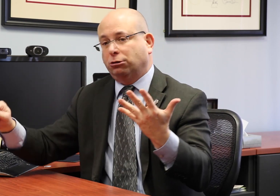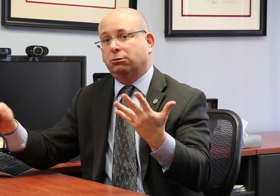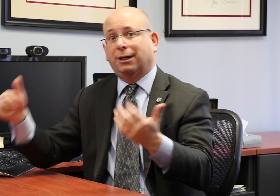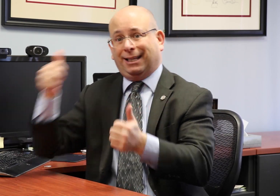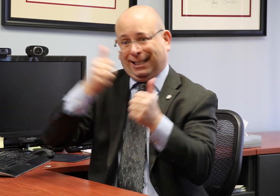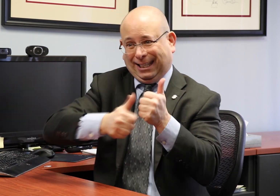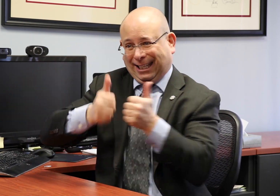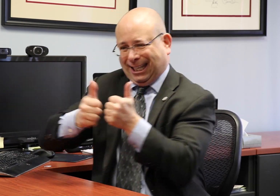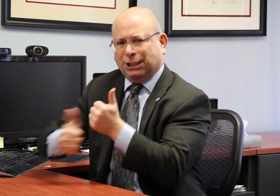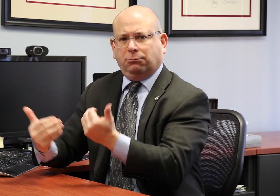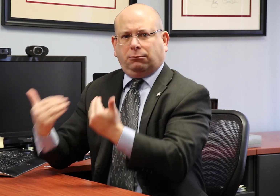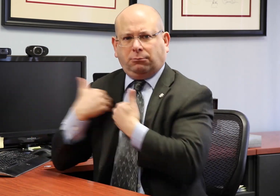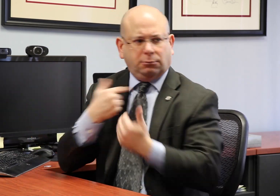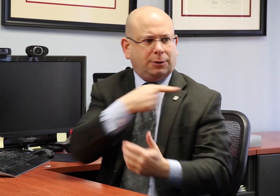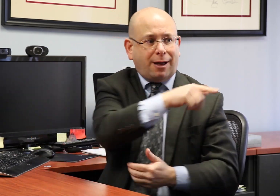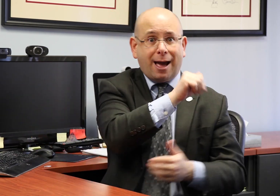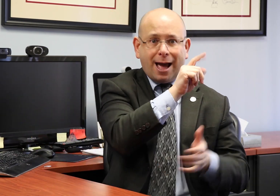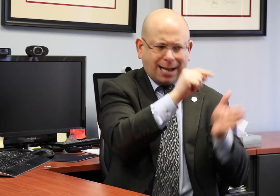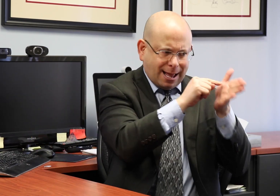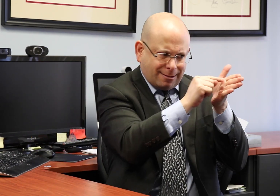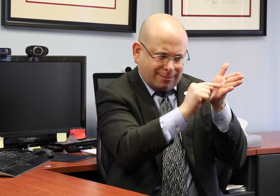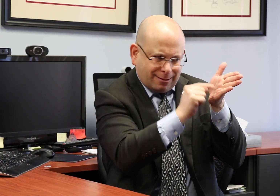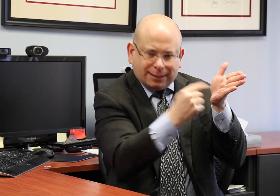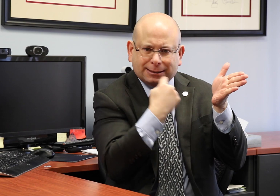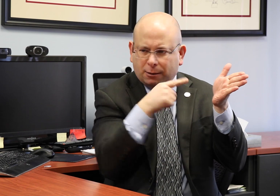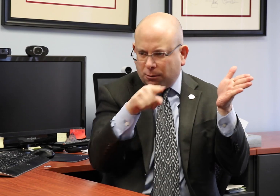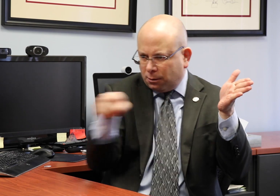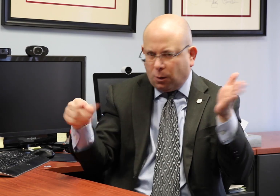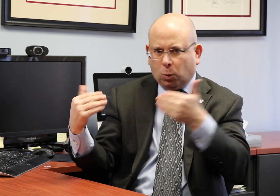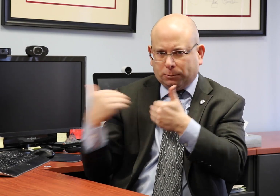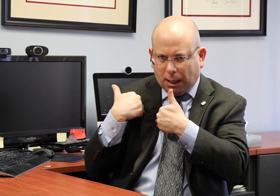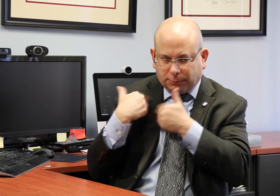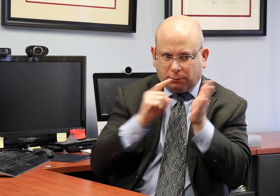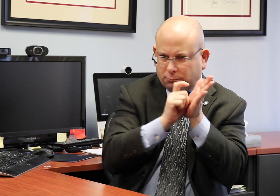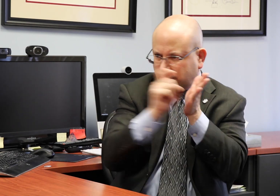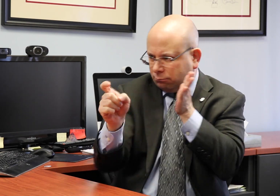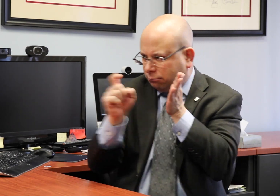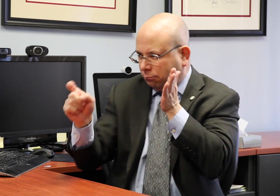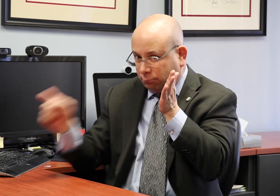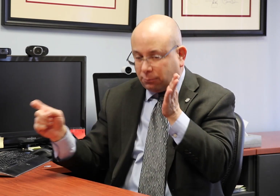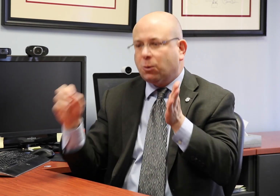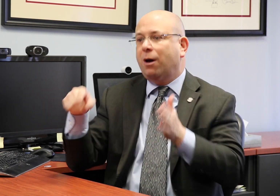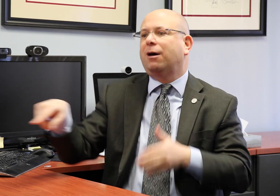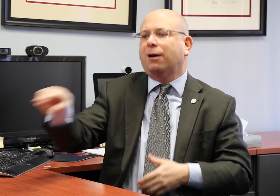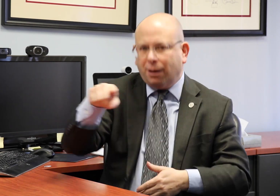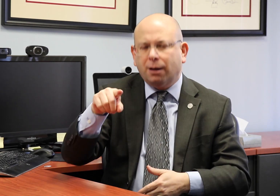Passed laws give each of those agencies responsibility to create rules to help explain